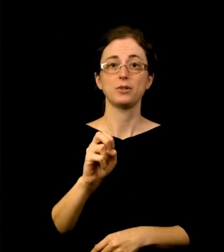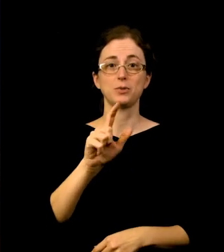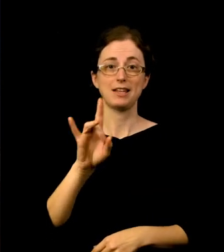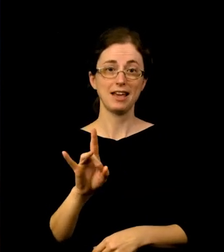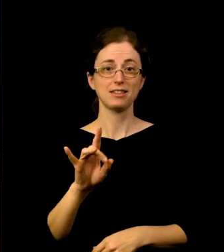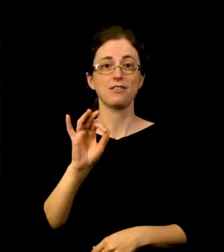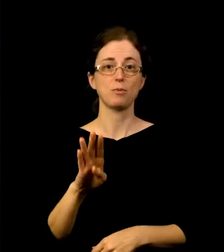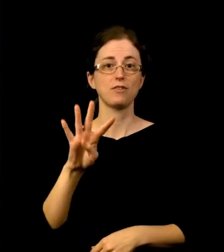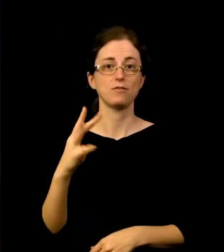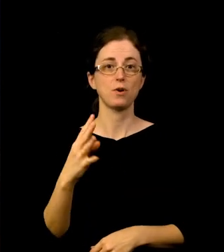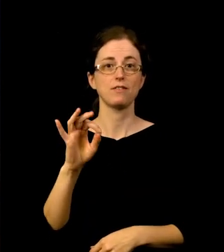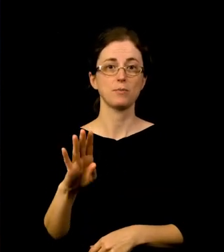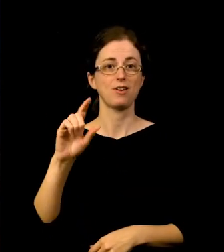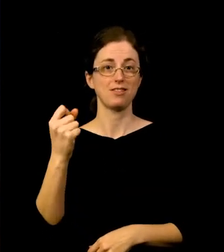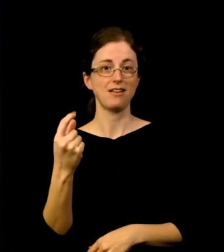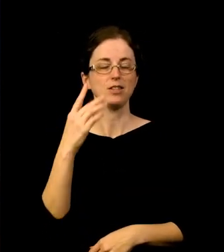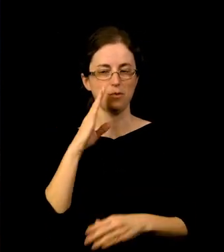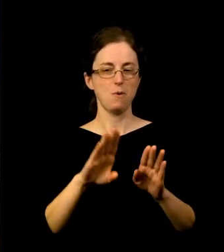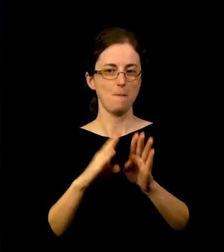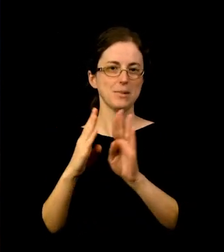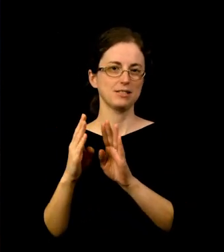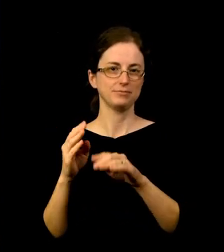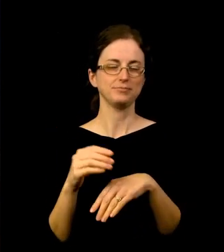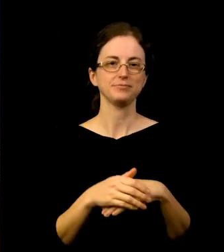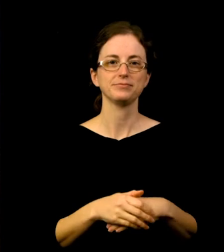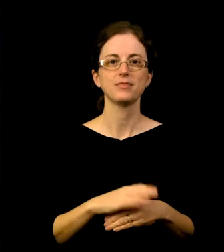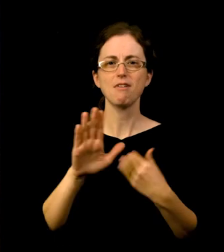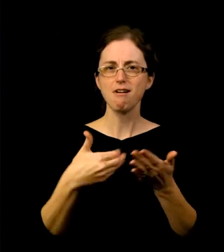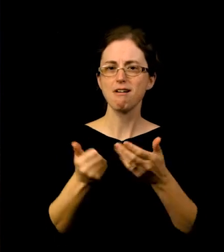All of the performers and collaborators look forward to sharing this space with you early next year.